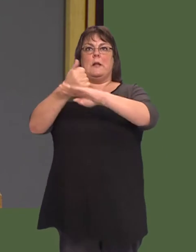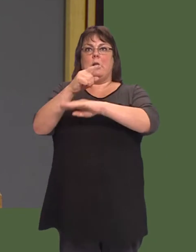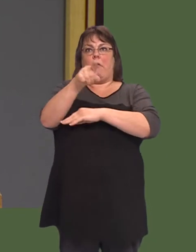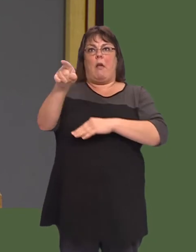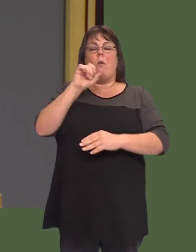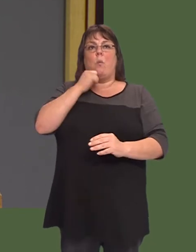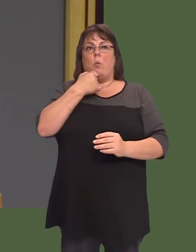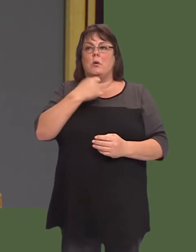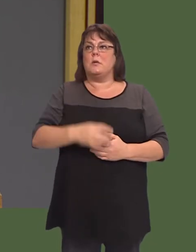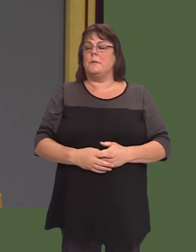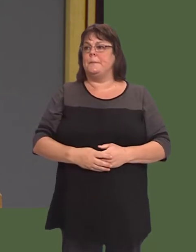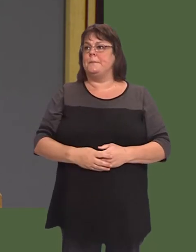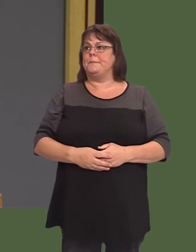it.